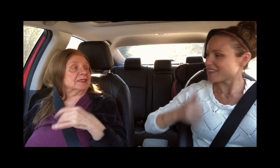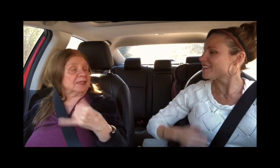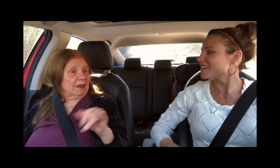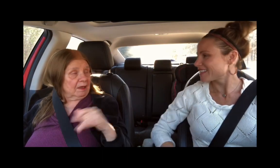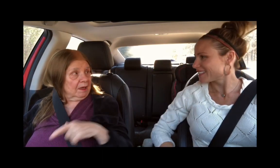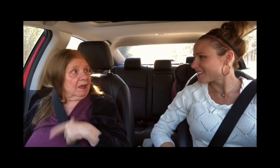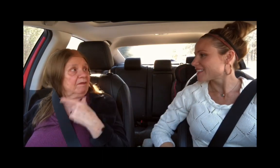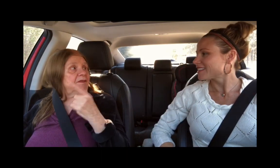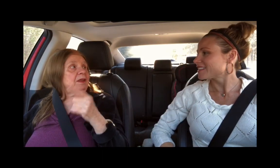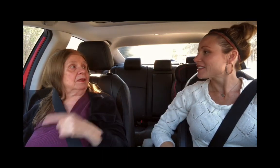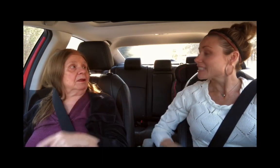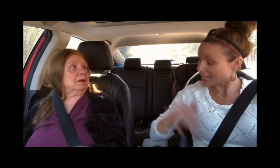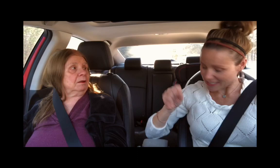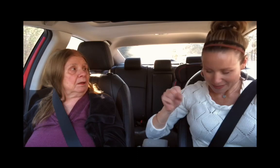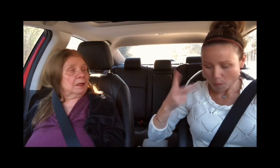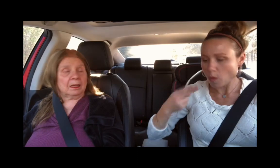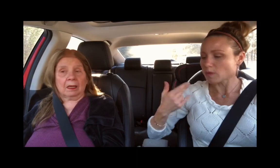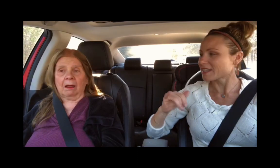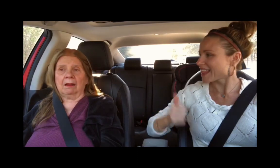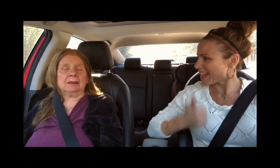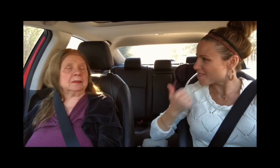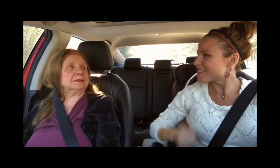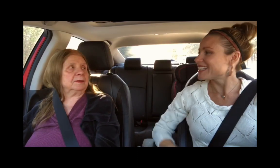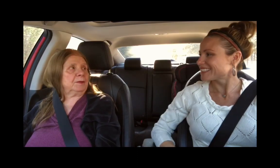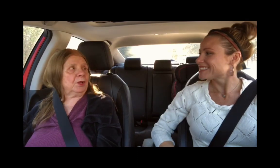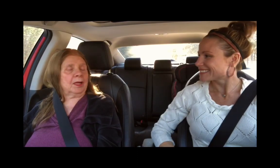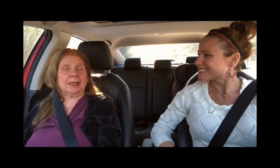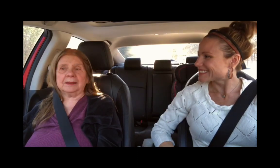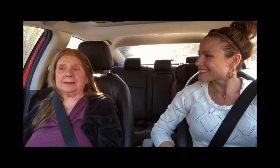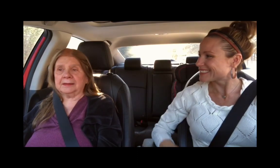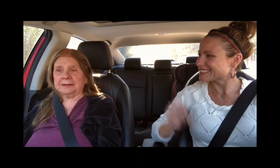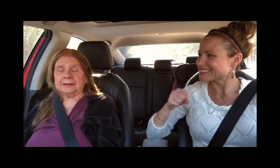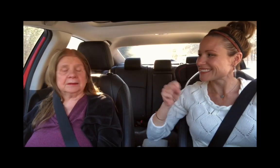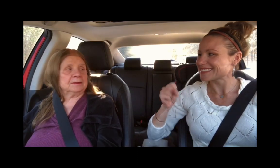Are they still alive? Yes, they both are. Yes.